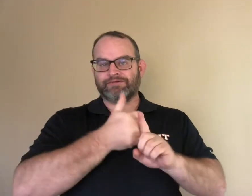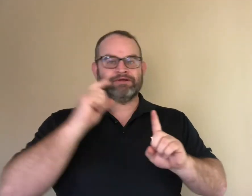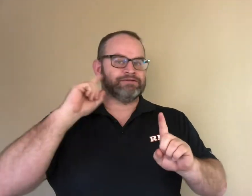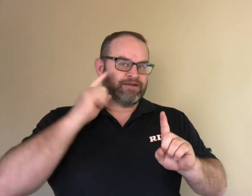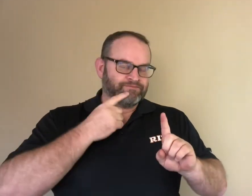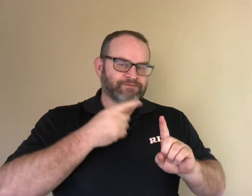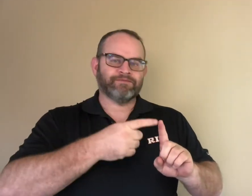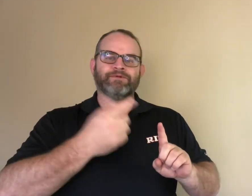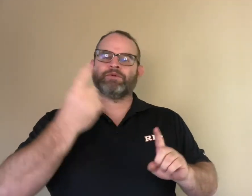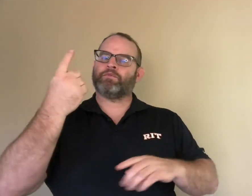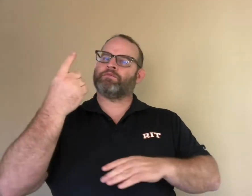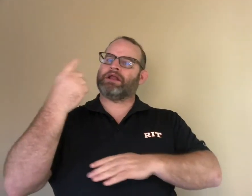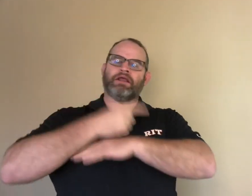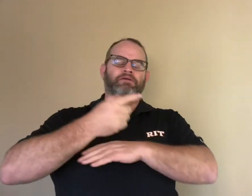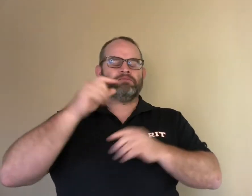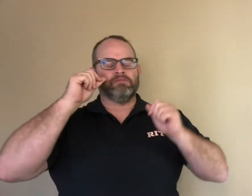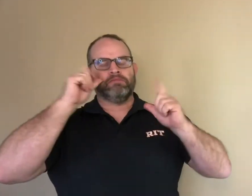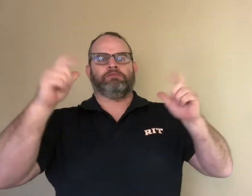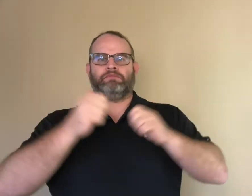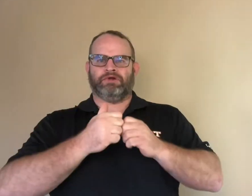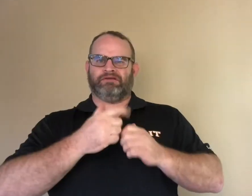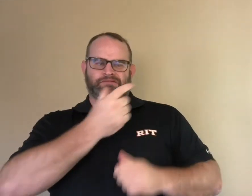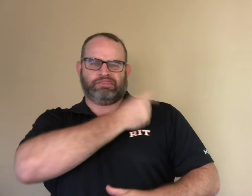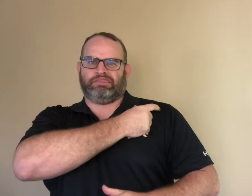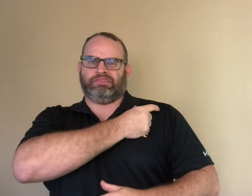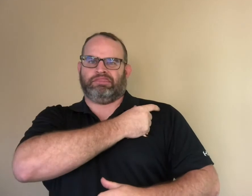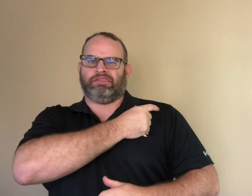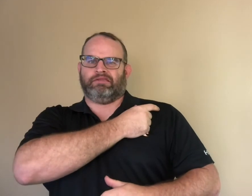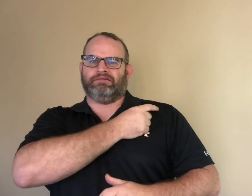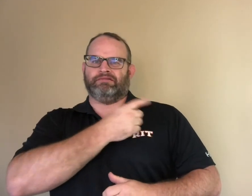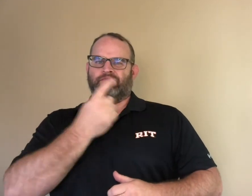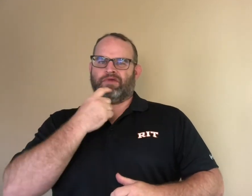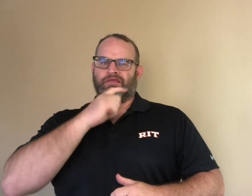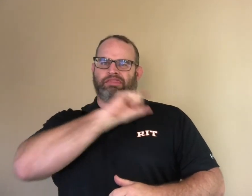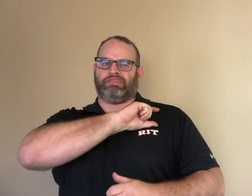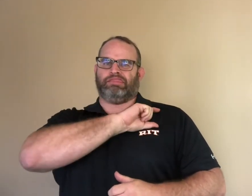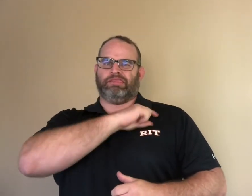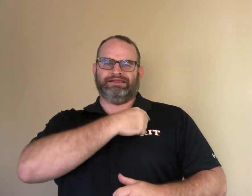For example, we can tell a story about a deaf elephant who has suddenly a red mark on her shoulder.